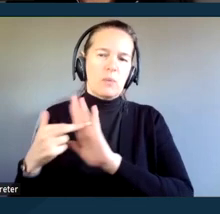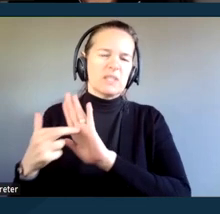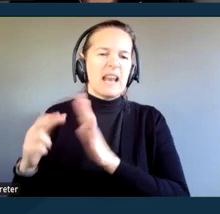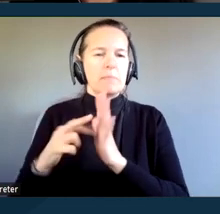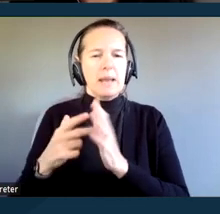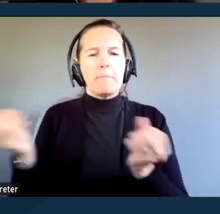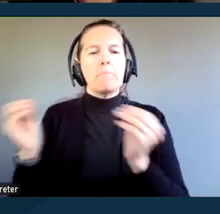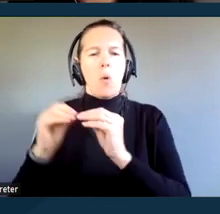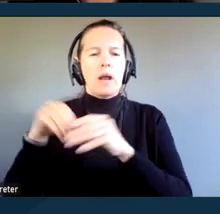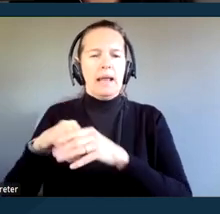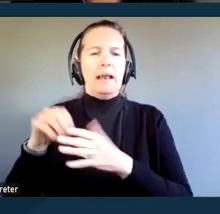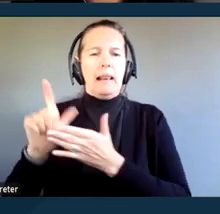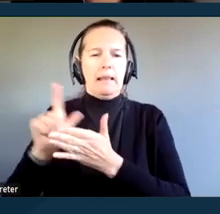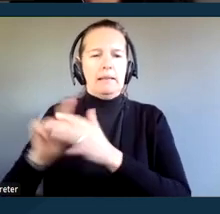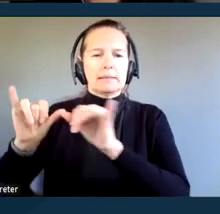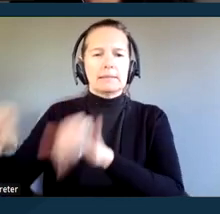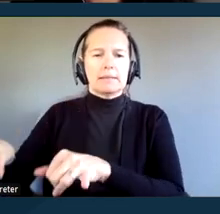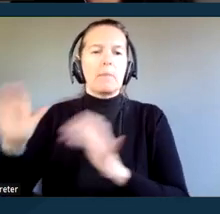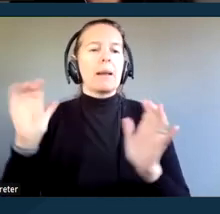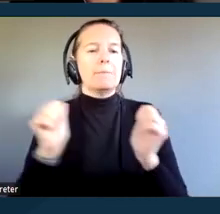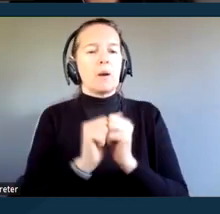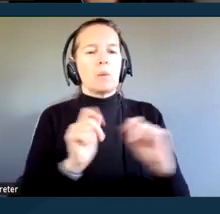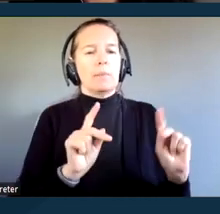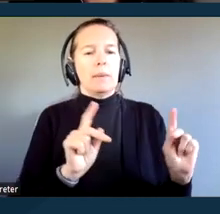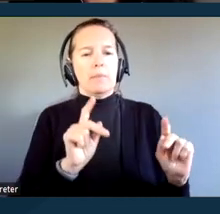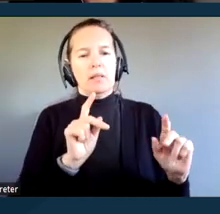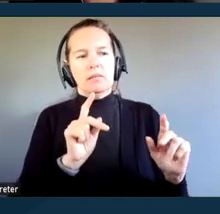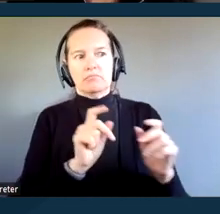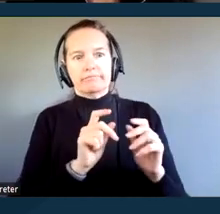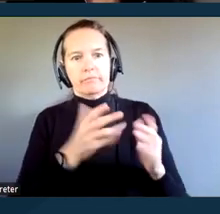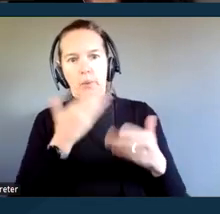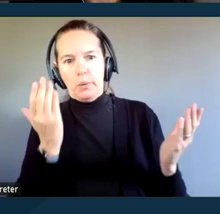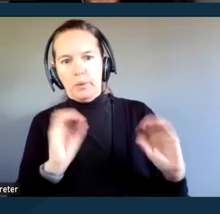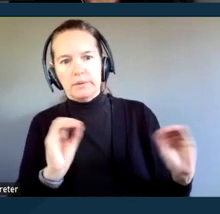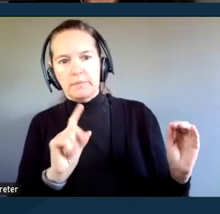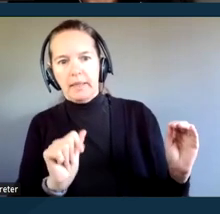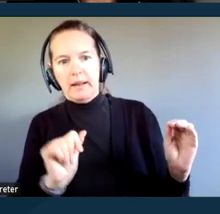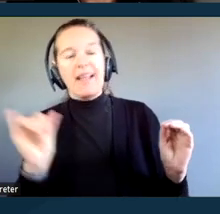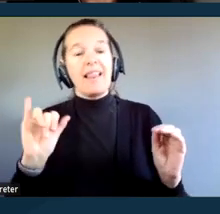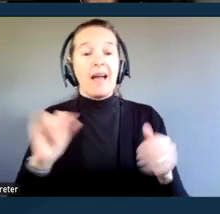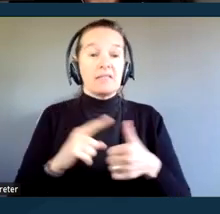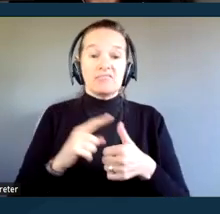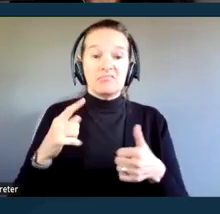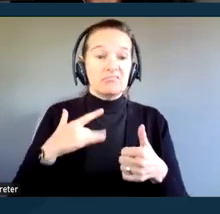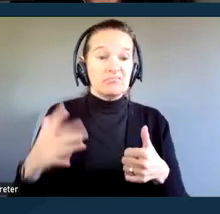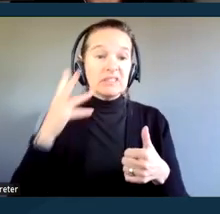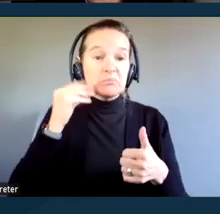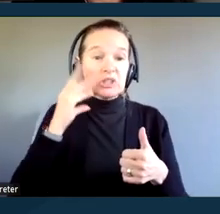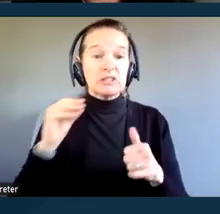when compared to people without disabilities. For example, the rate of violent crimes against people with disabilities is estimated